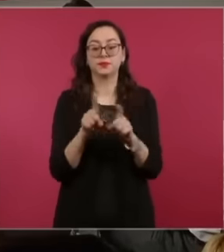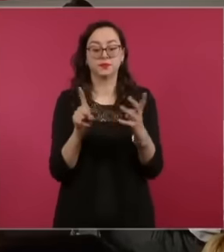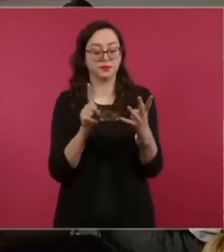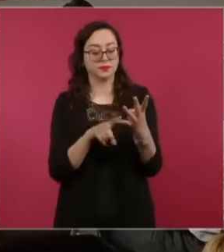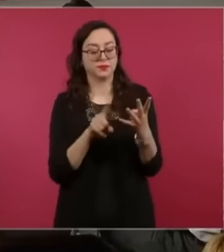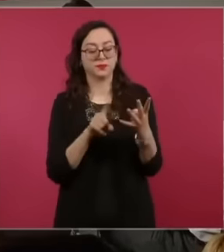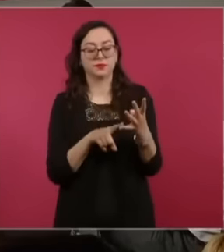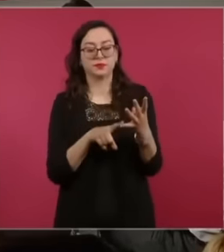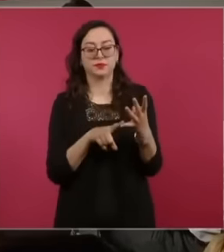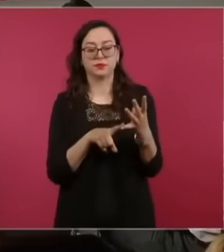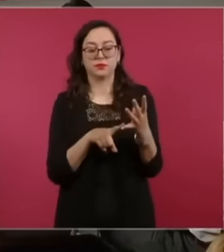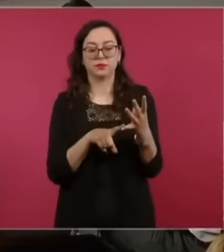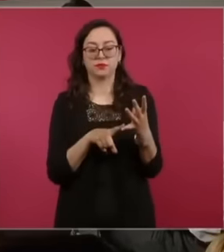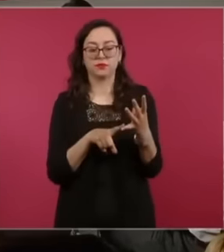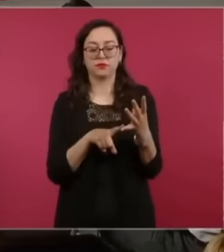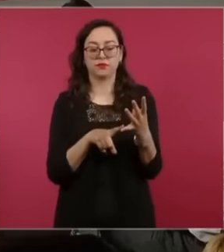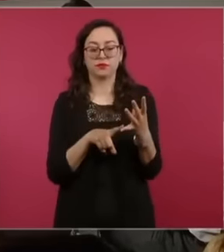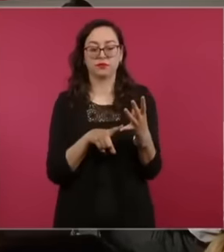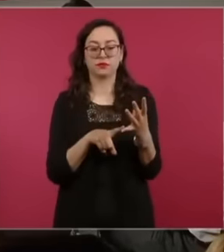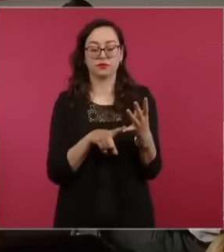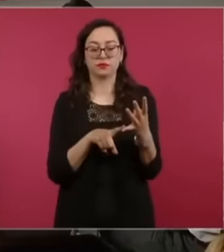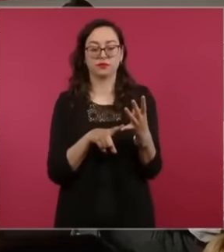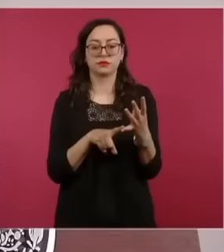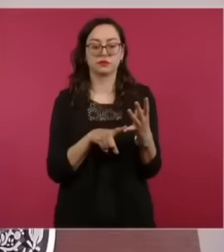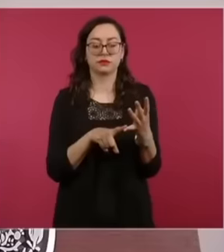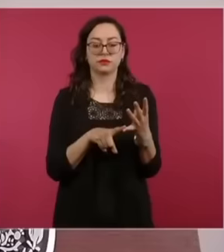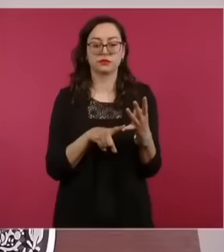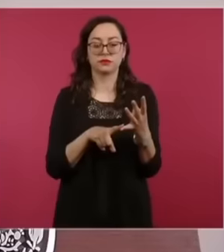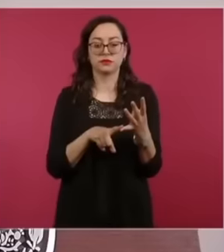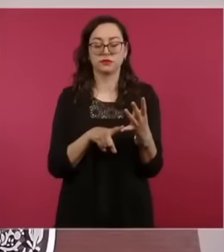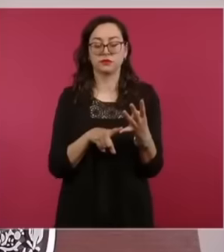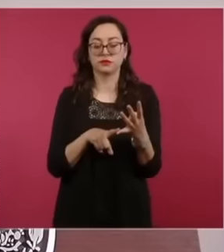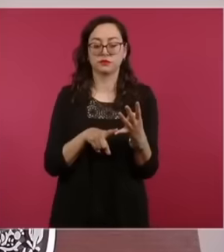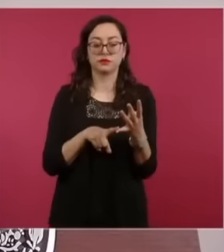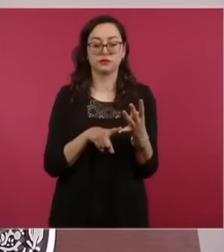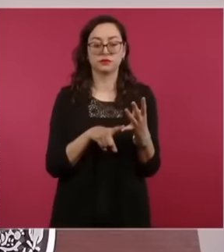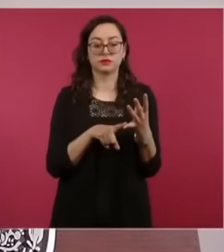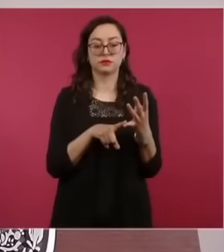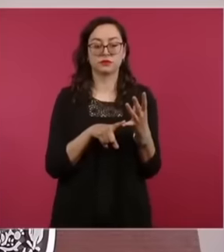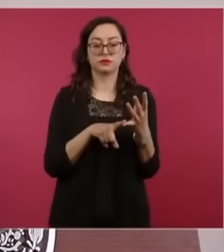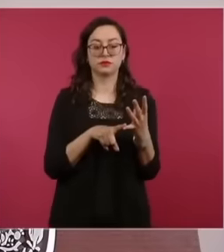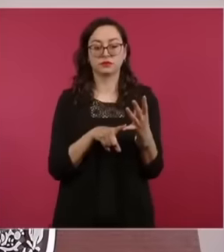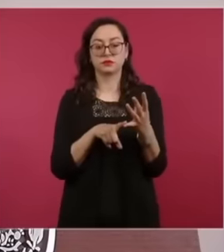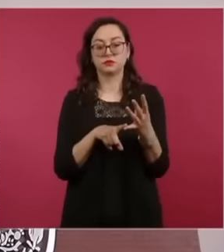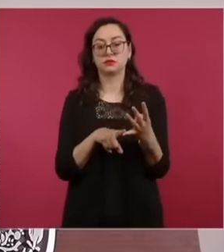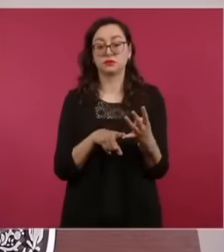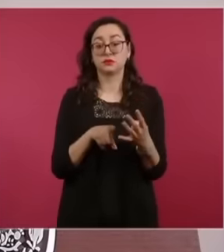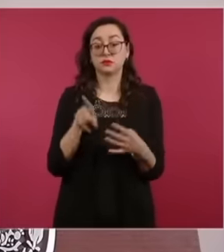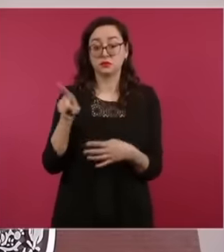of the acts of authority, obviously those that are not favorable with the purpose of